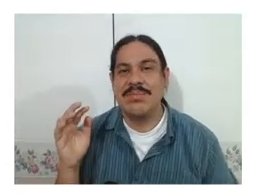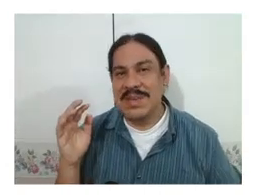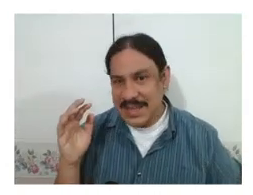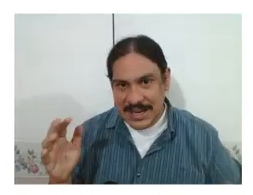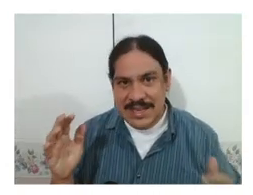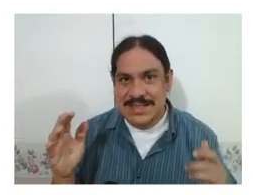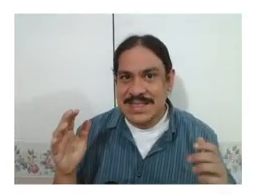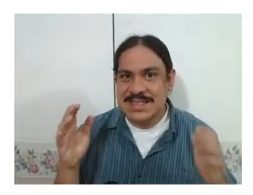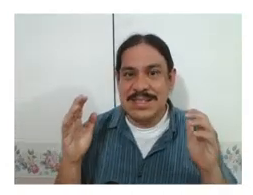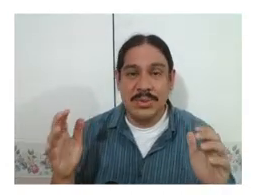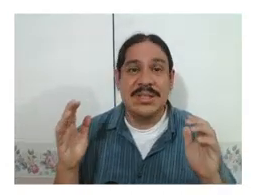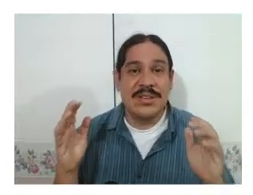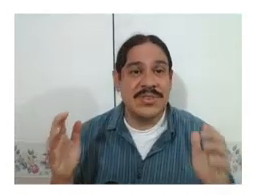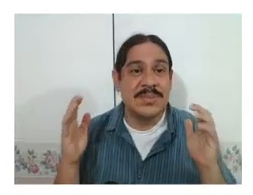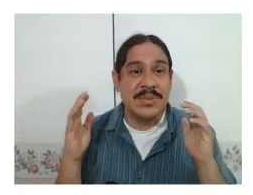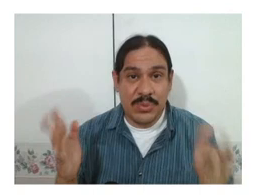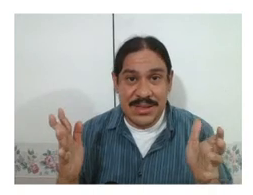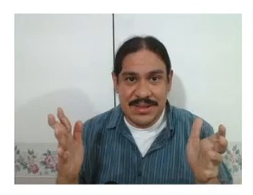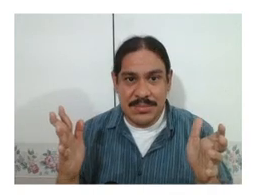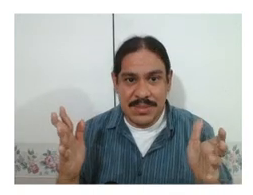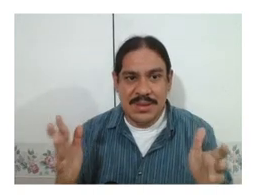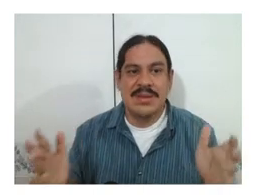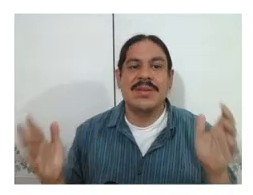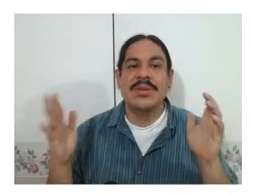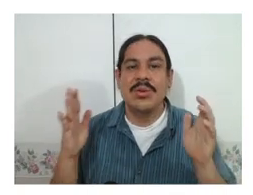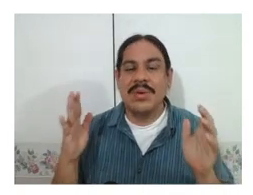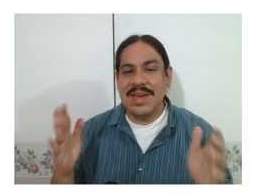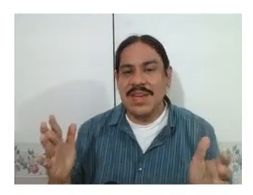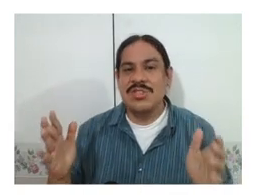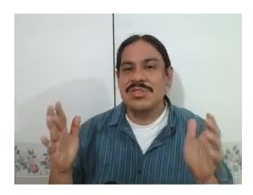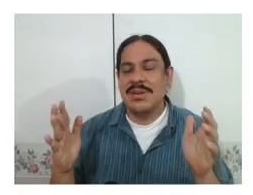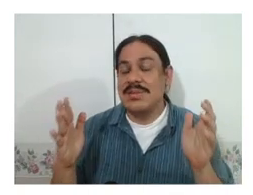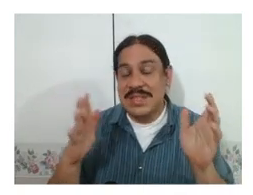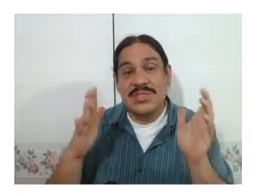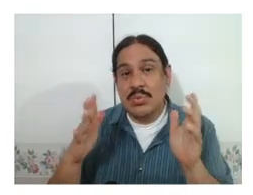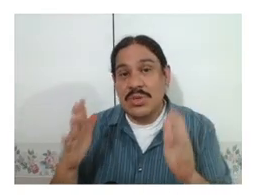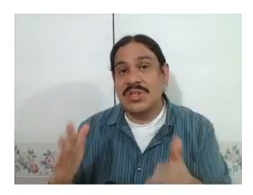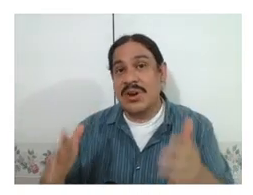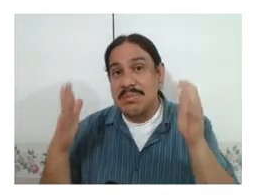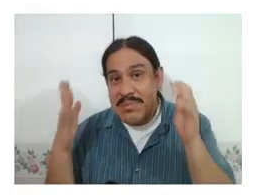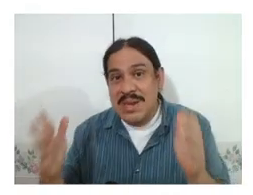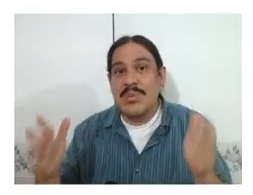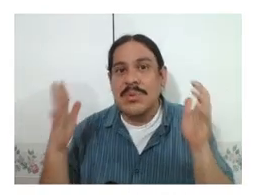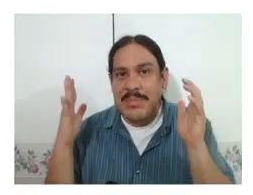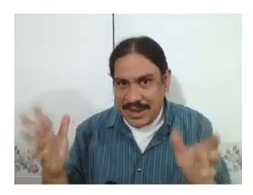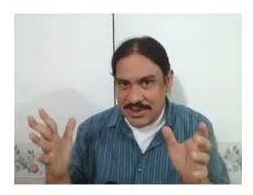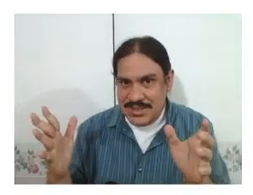because that's the only difference between them, the location